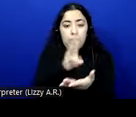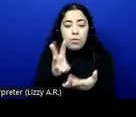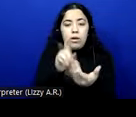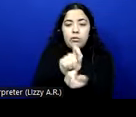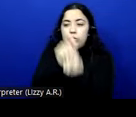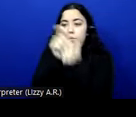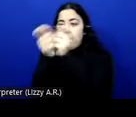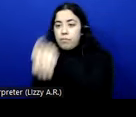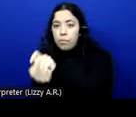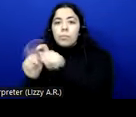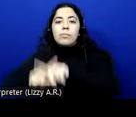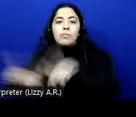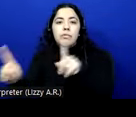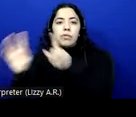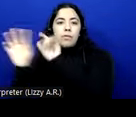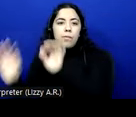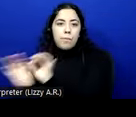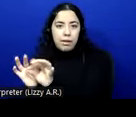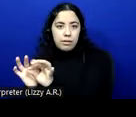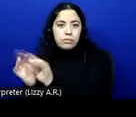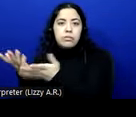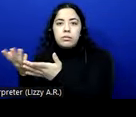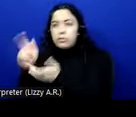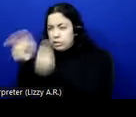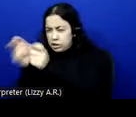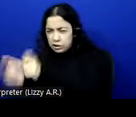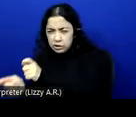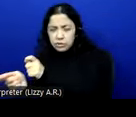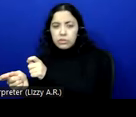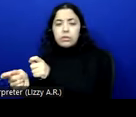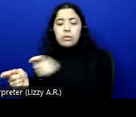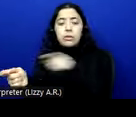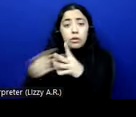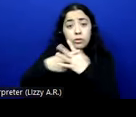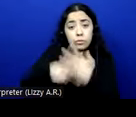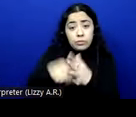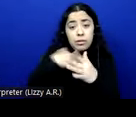different format. In that case if the original format has accessibility information and we use